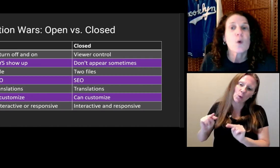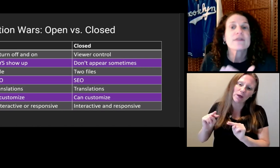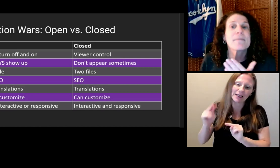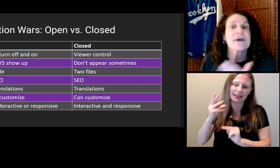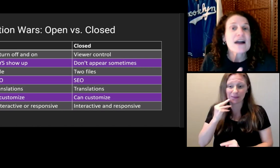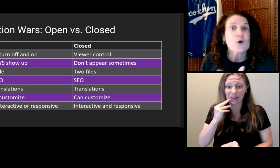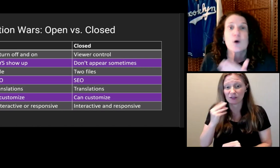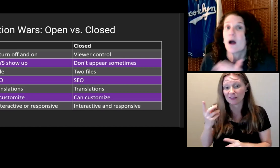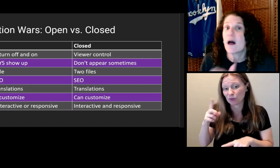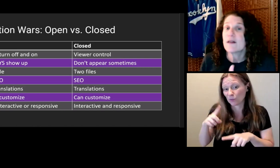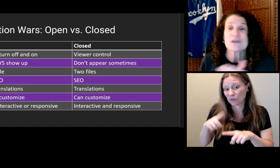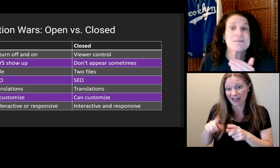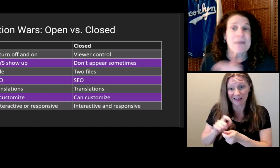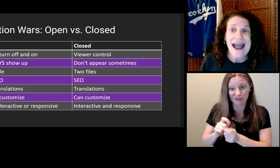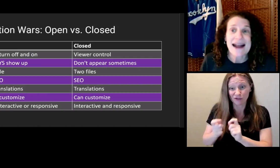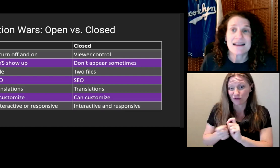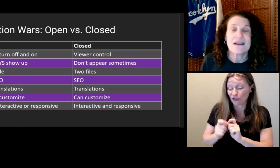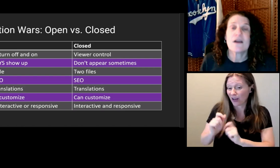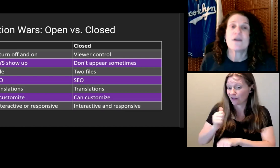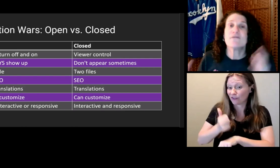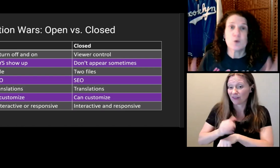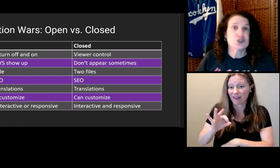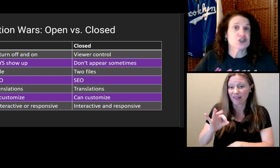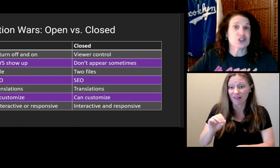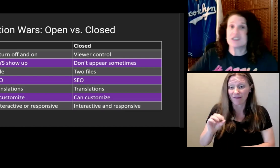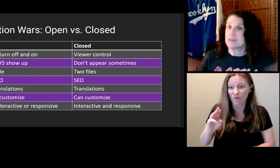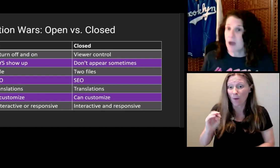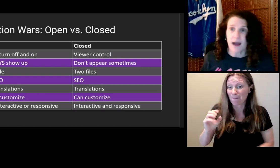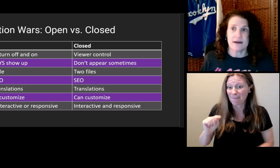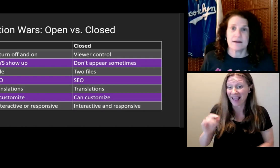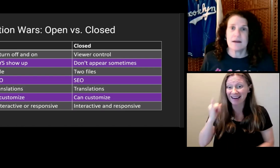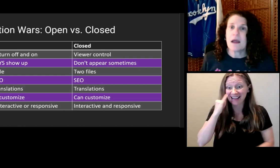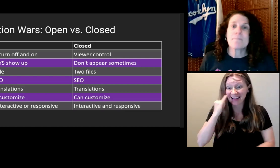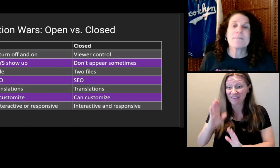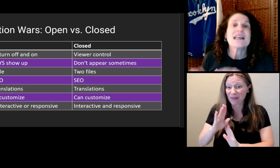If the background color is bad, viewers are stuck.